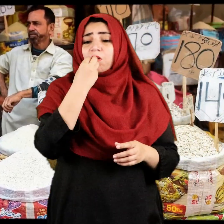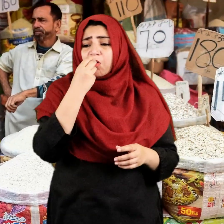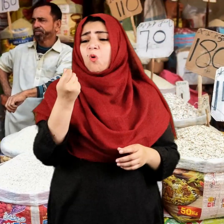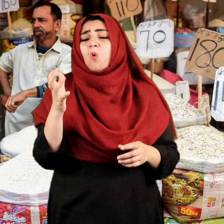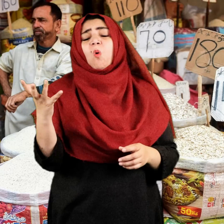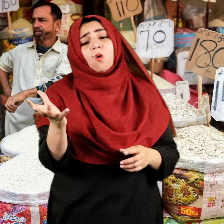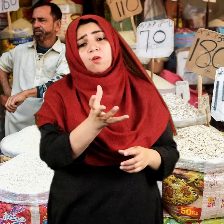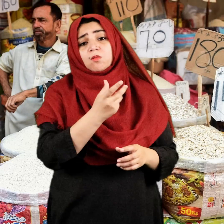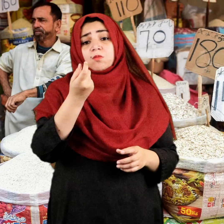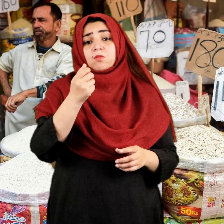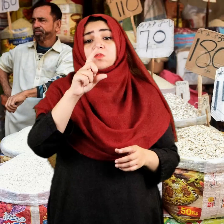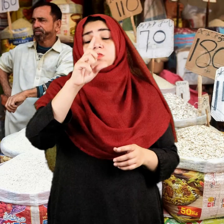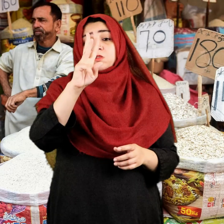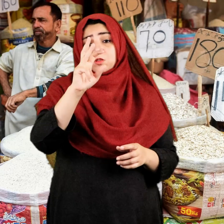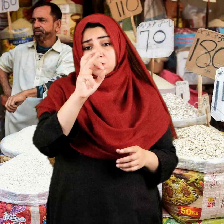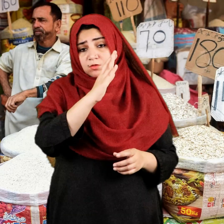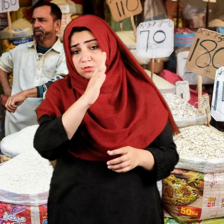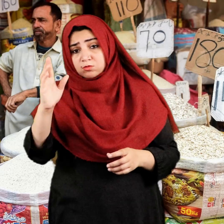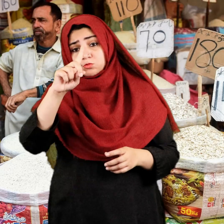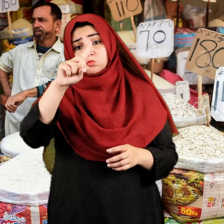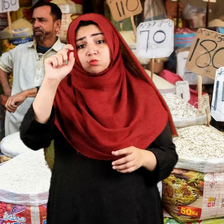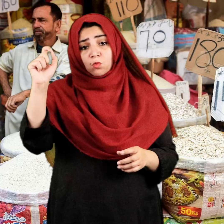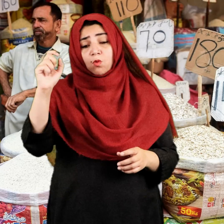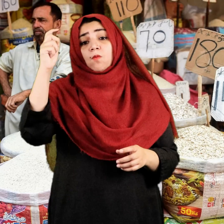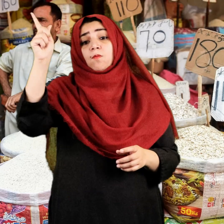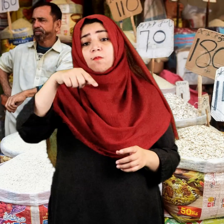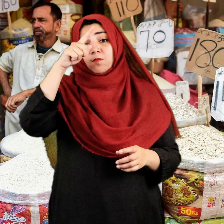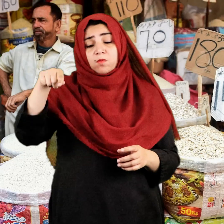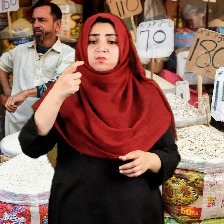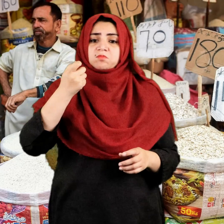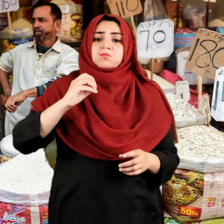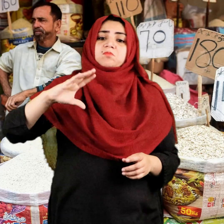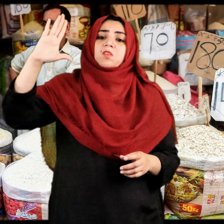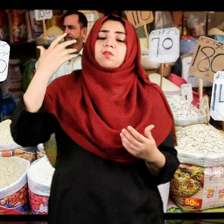Every commodity's price has soared by 30% to 100%.